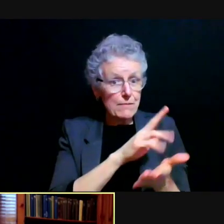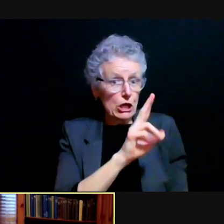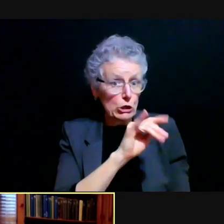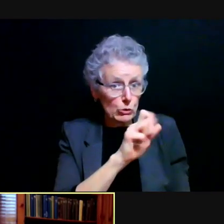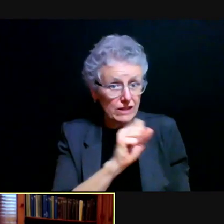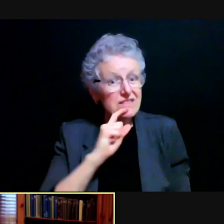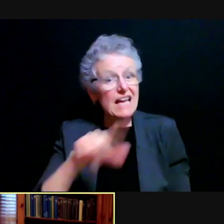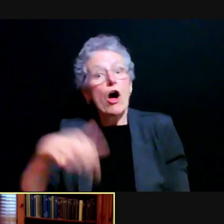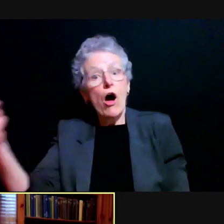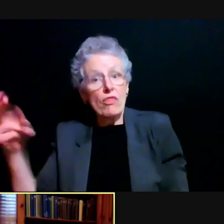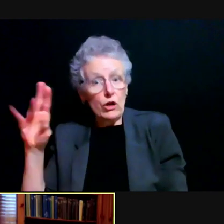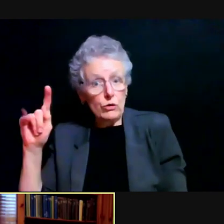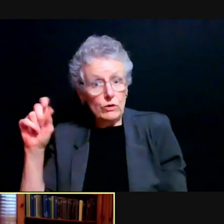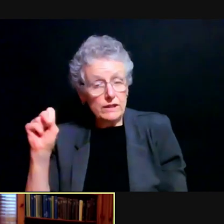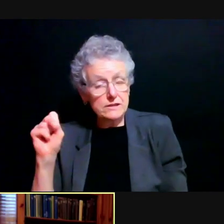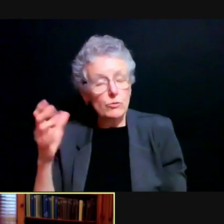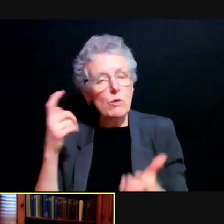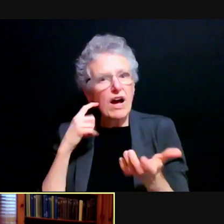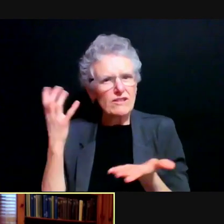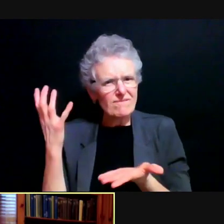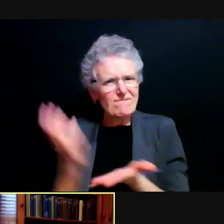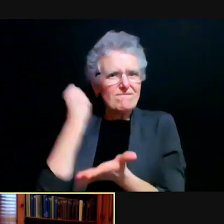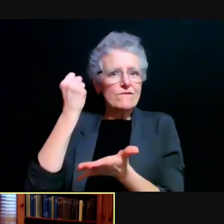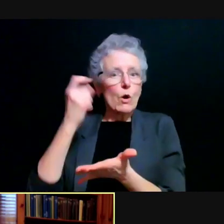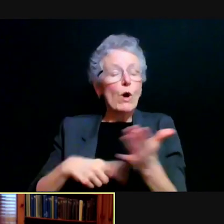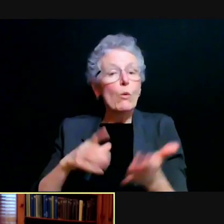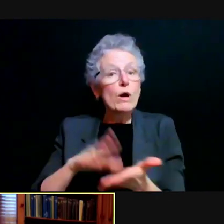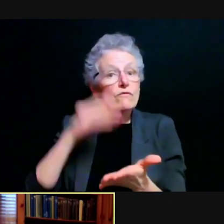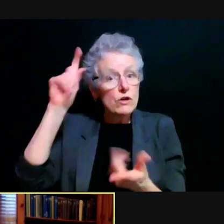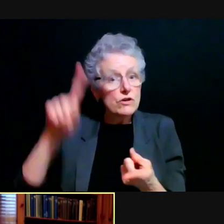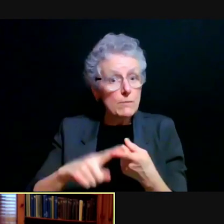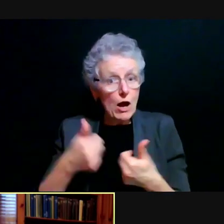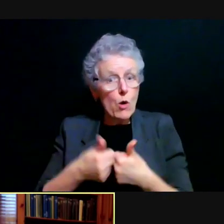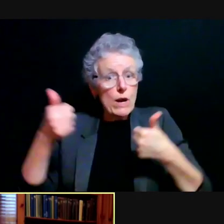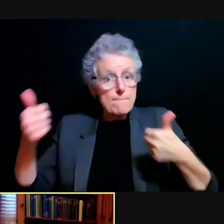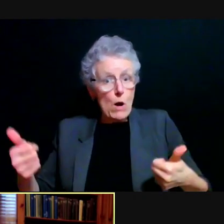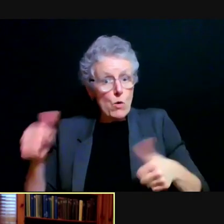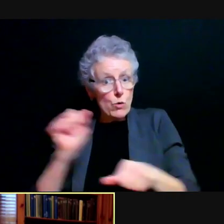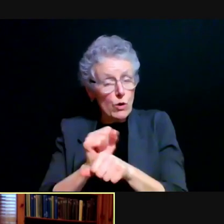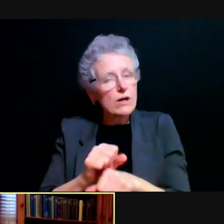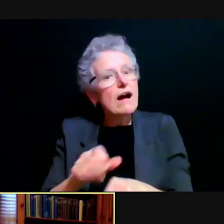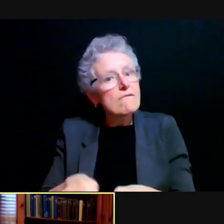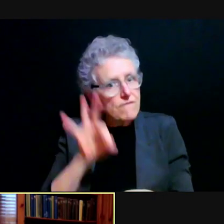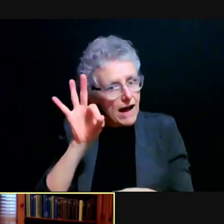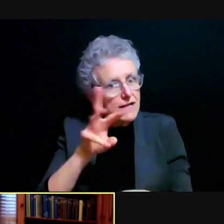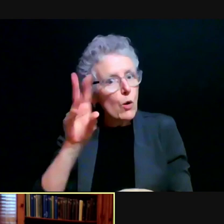is to take advantage of what we've learned about remote work and find ways to offer our staff the opportunity